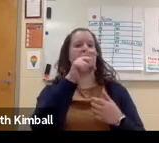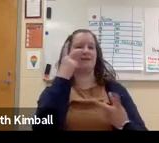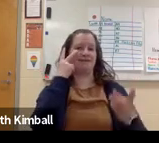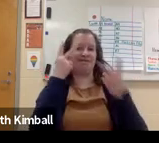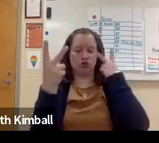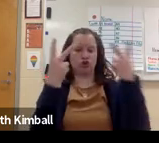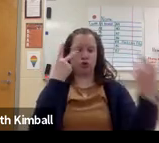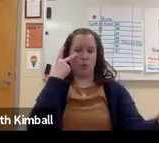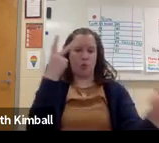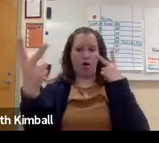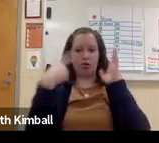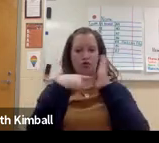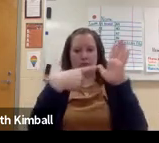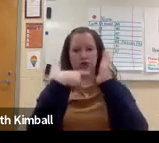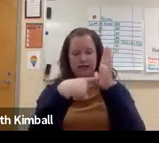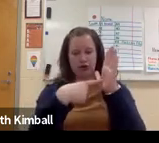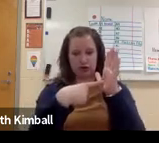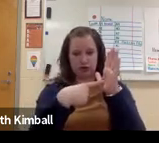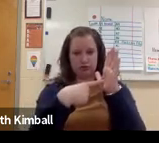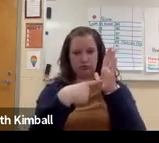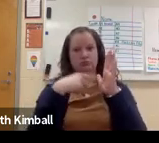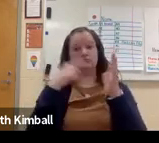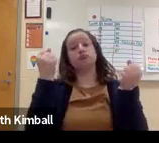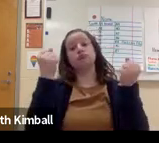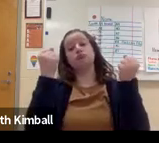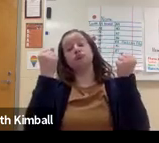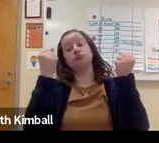So your deaf students need visual supports,